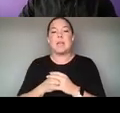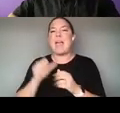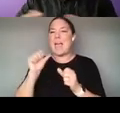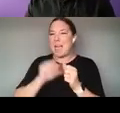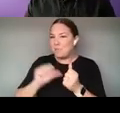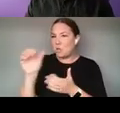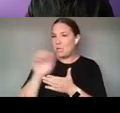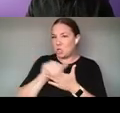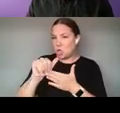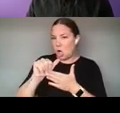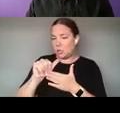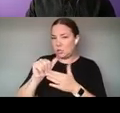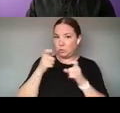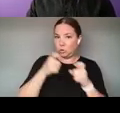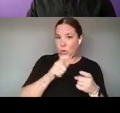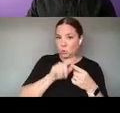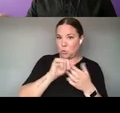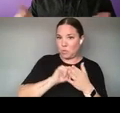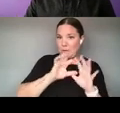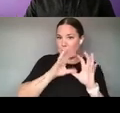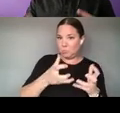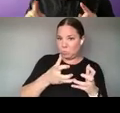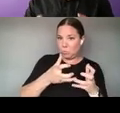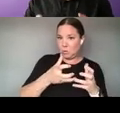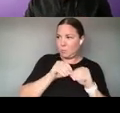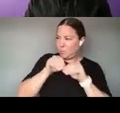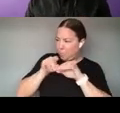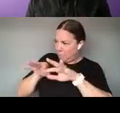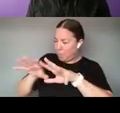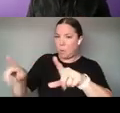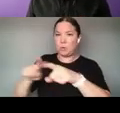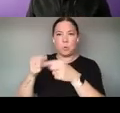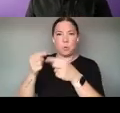THOUSAND FOLD BECAUSE THE ALTHOUGH THE COMMUNITIES THAT PRODUCE THESE TOOLKITS ARE VERY SMALL,